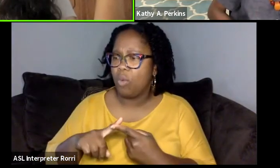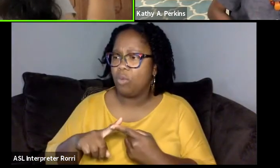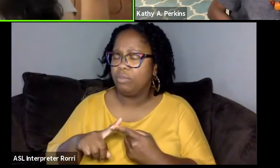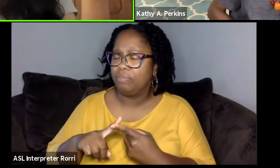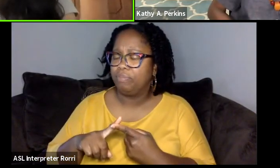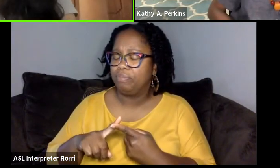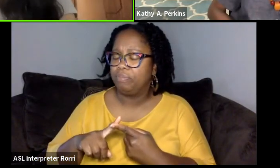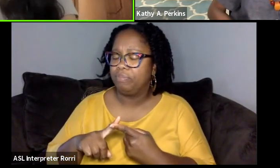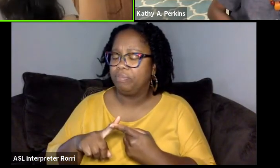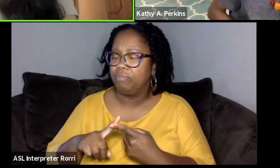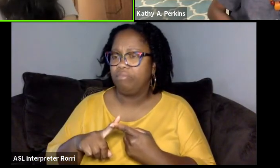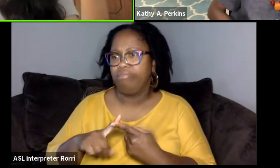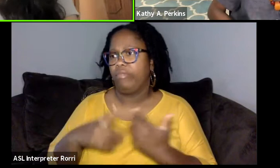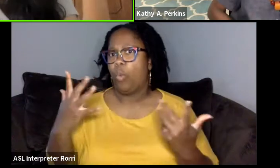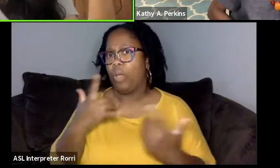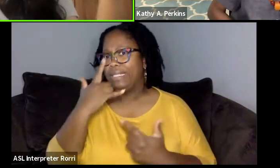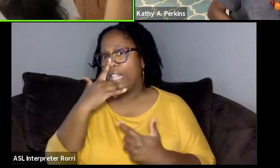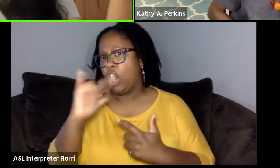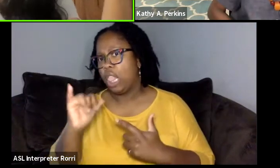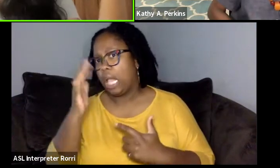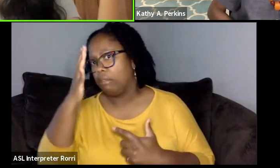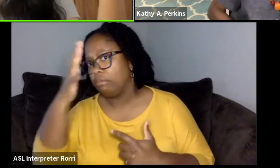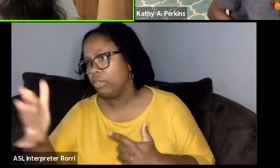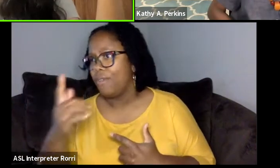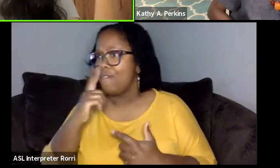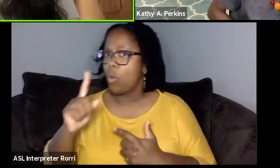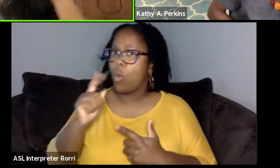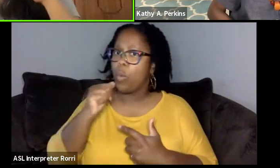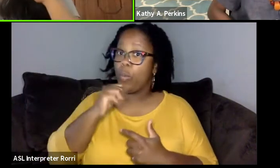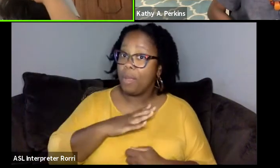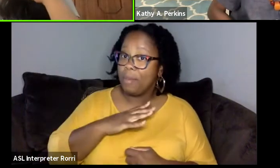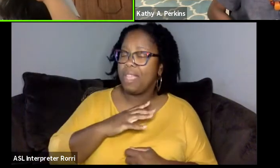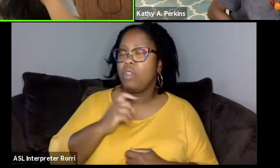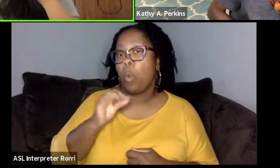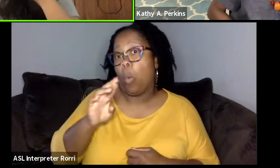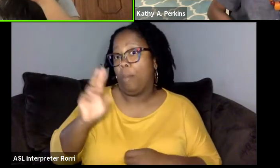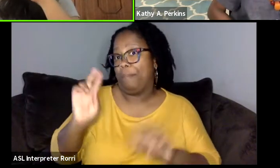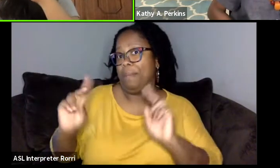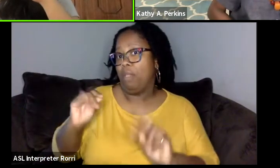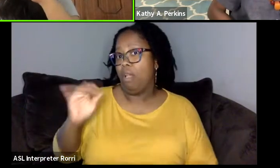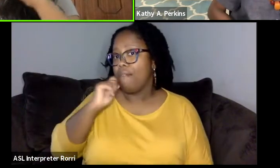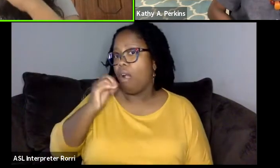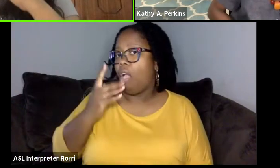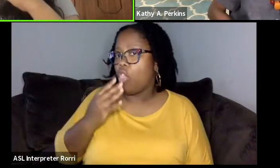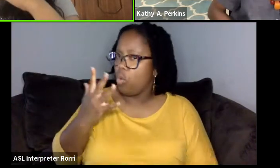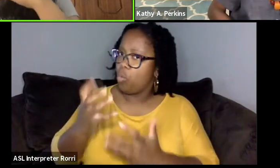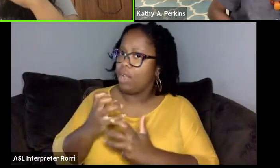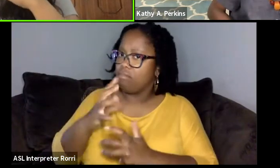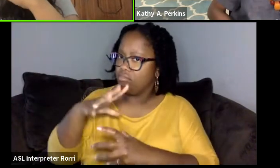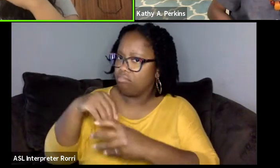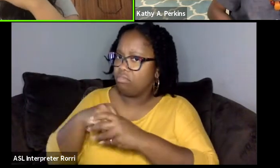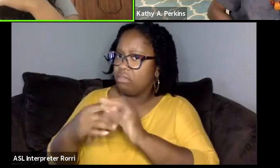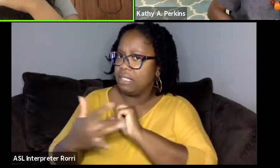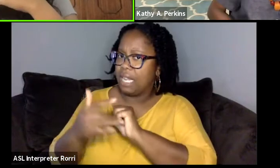for women of color over folks of color that are looking to get into technical work now. Would you say it's changed